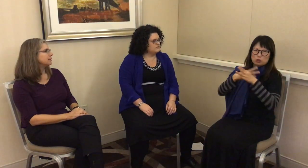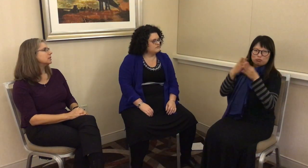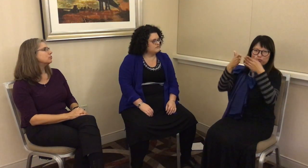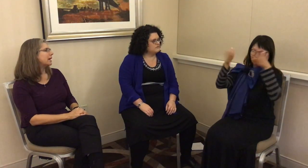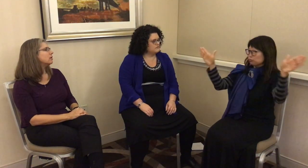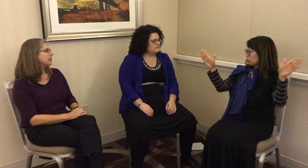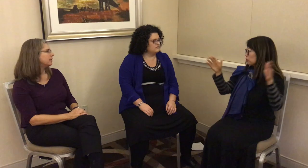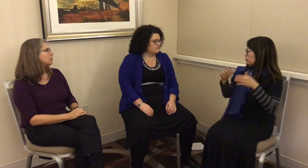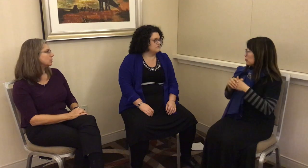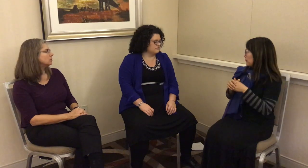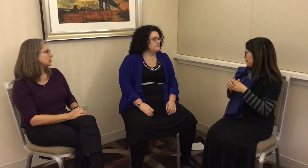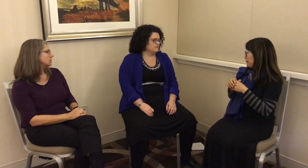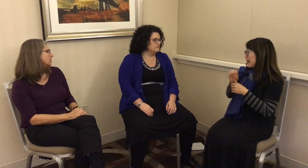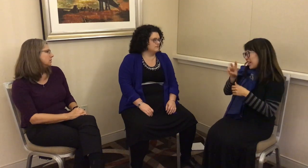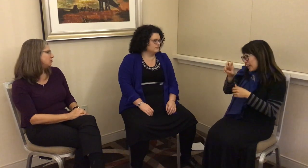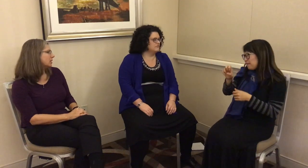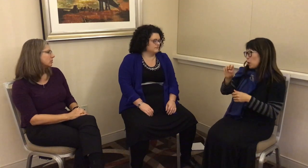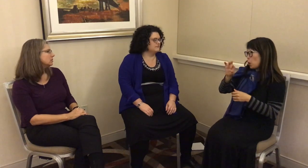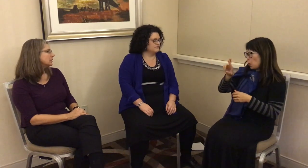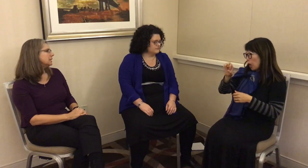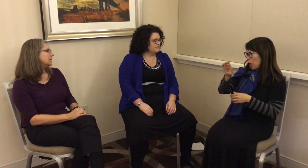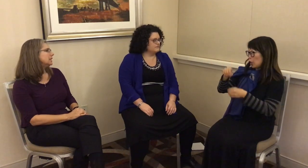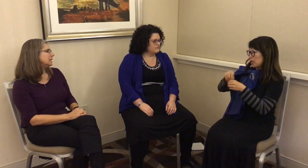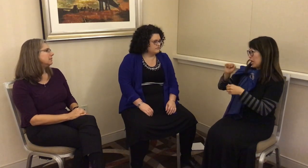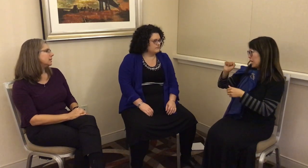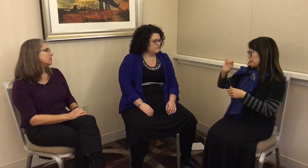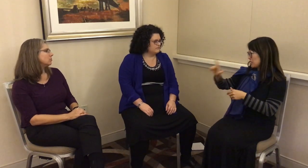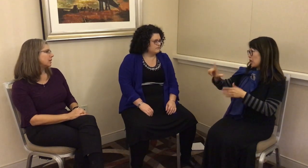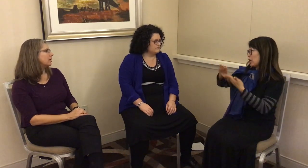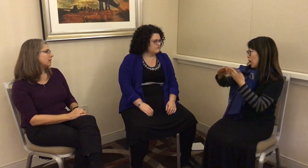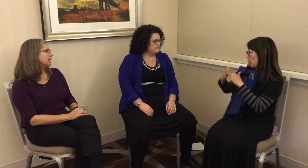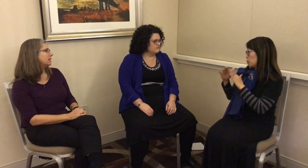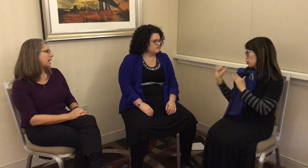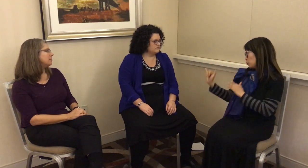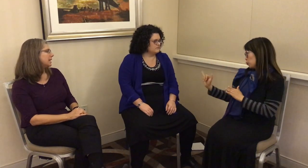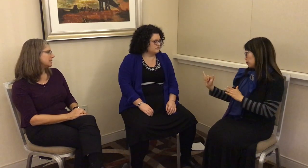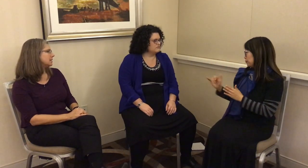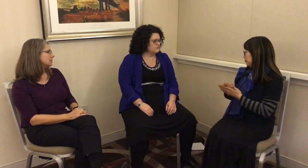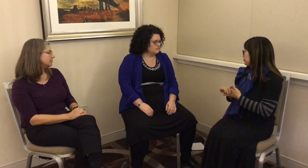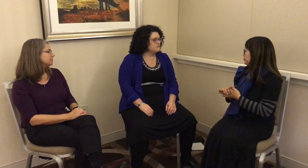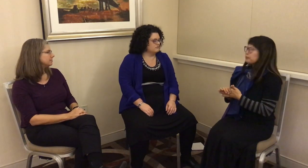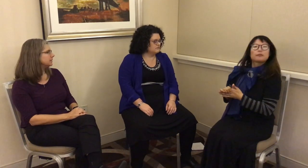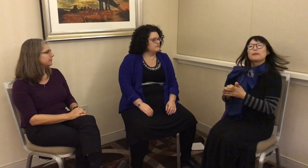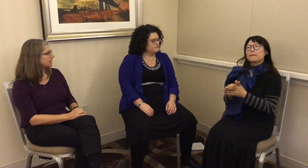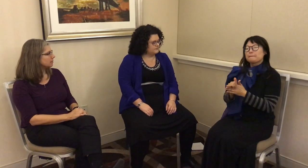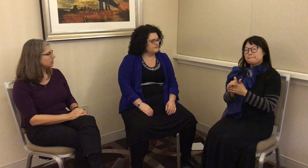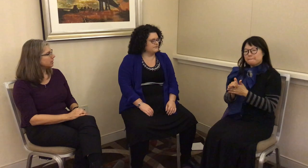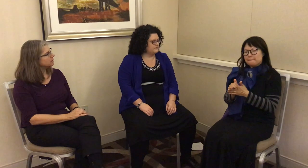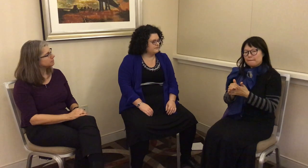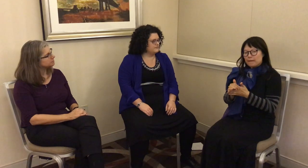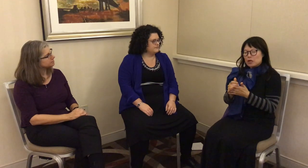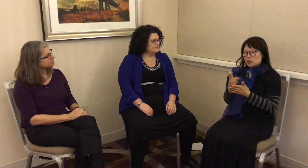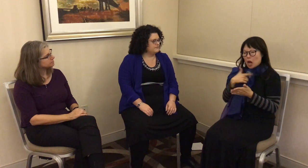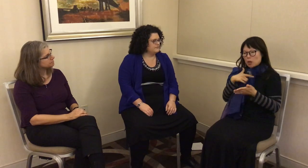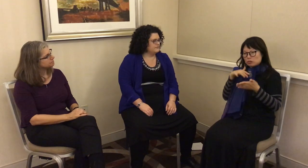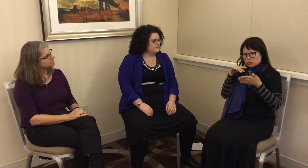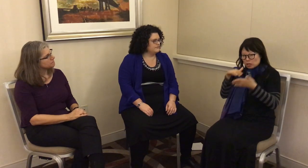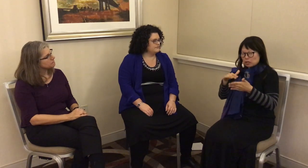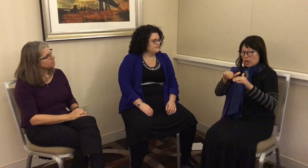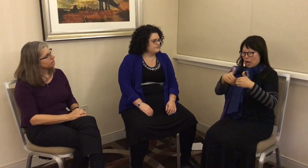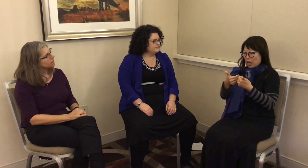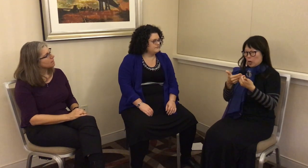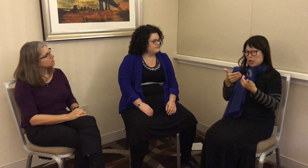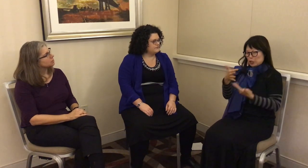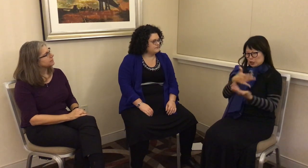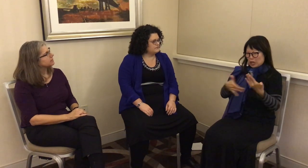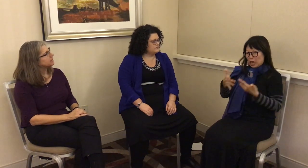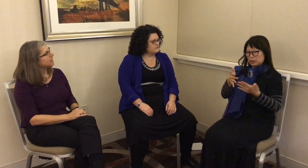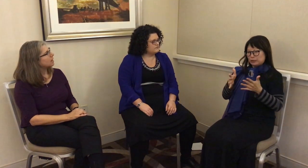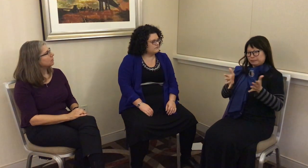very rare in the world in general, even rare in ABSL, in that community. I studied how